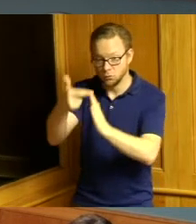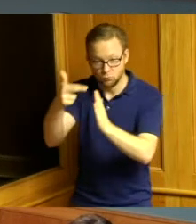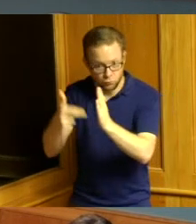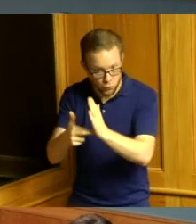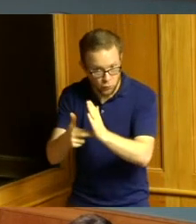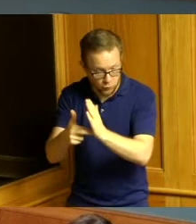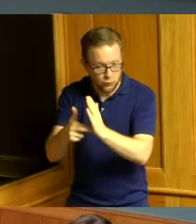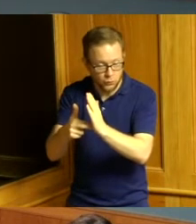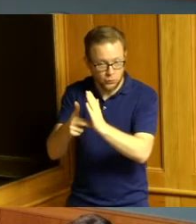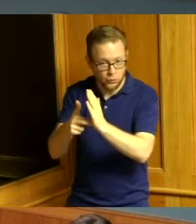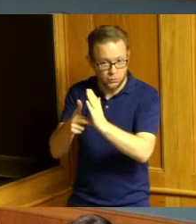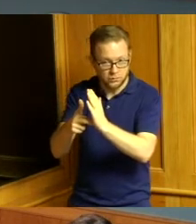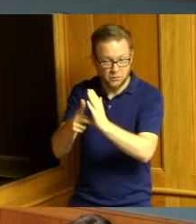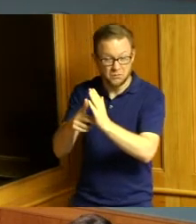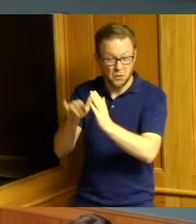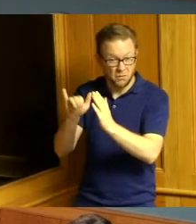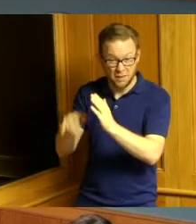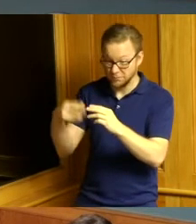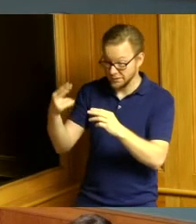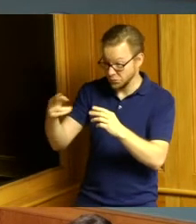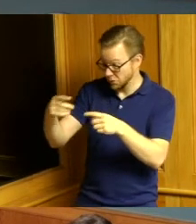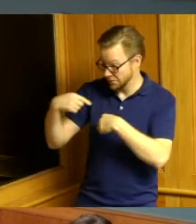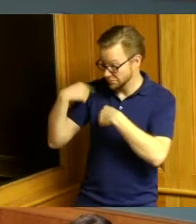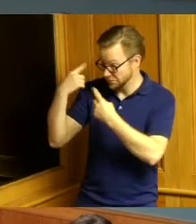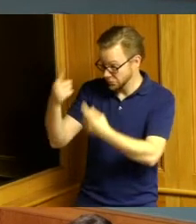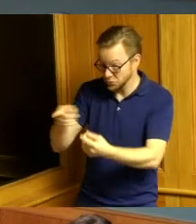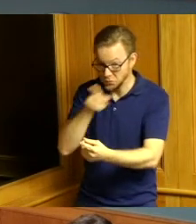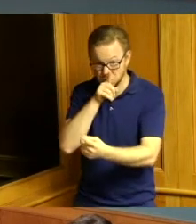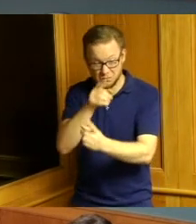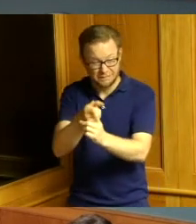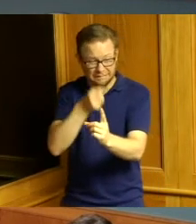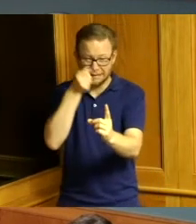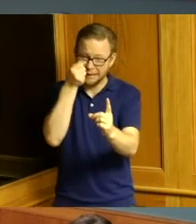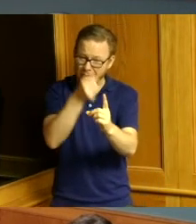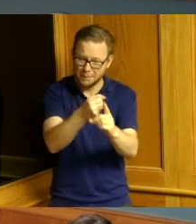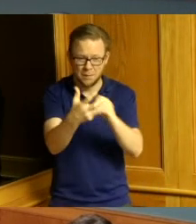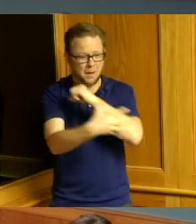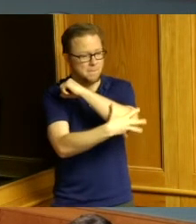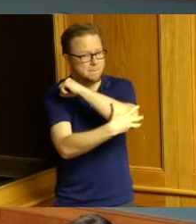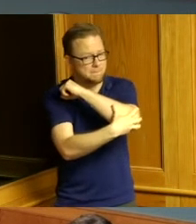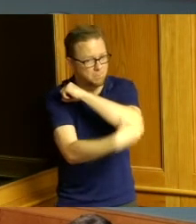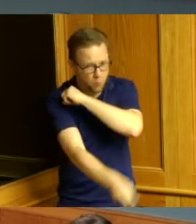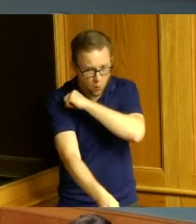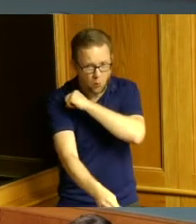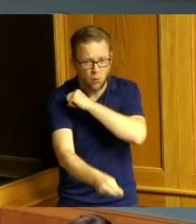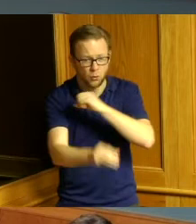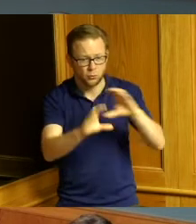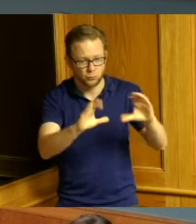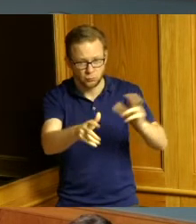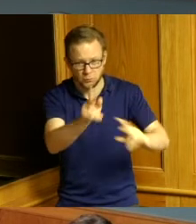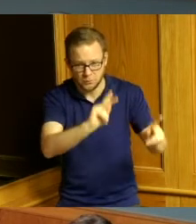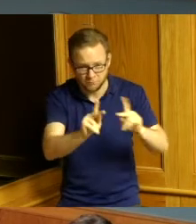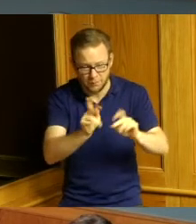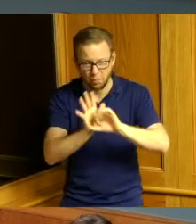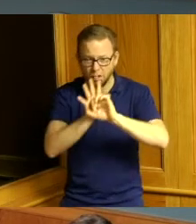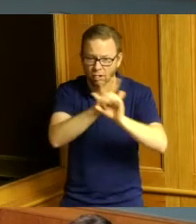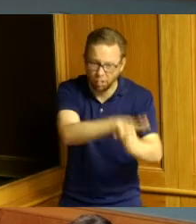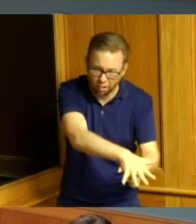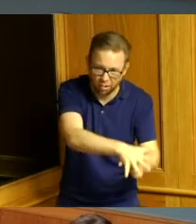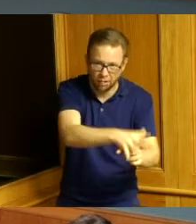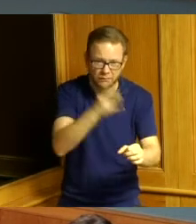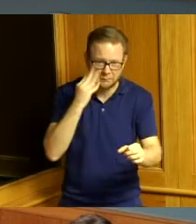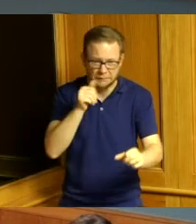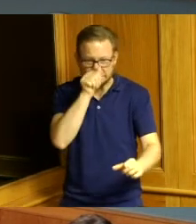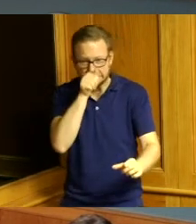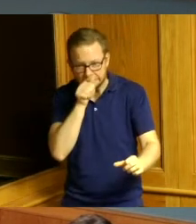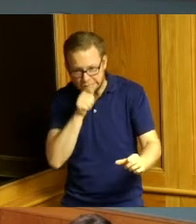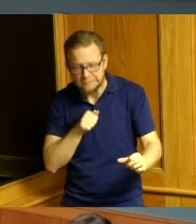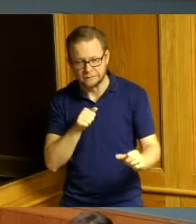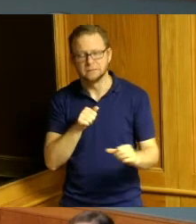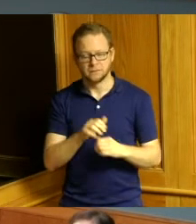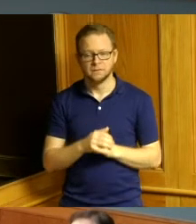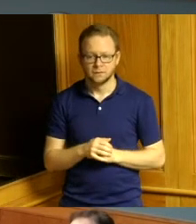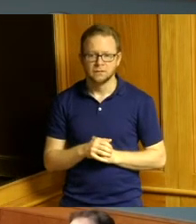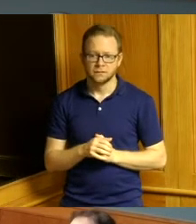historically has impacted poor disadvantaged and disempowered communities so it's you should be